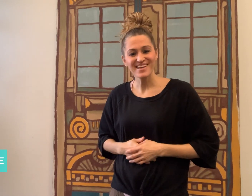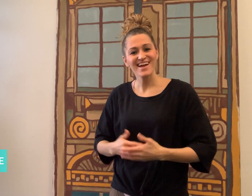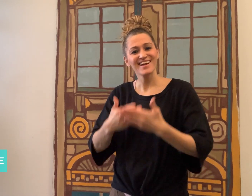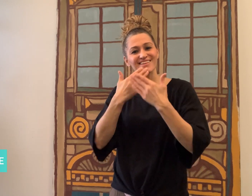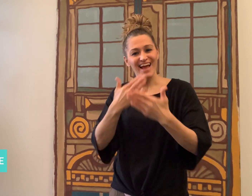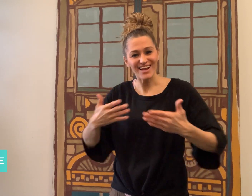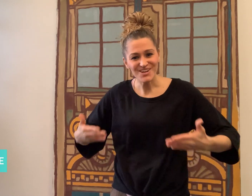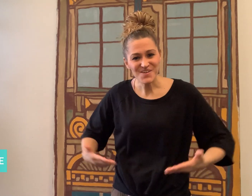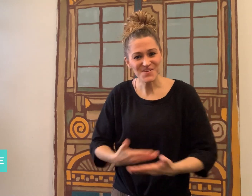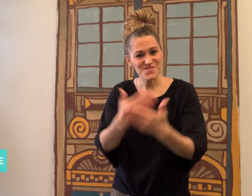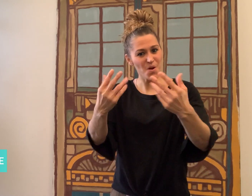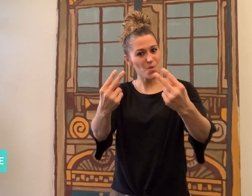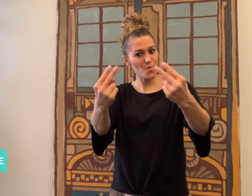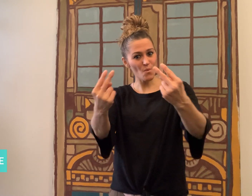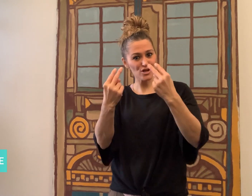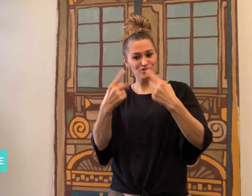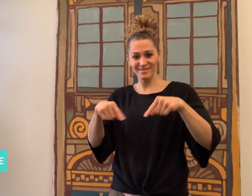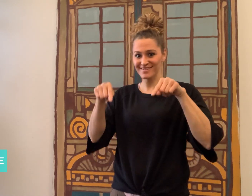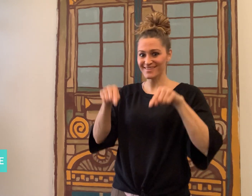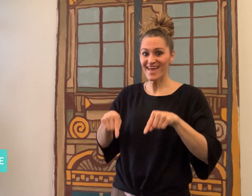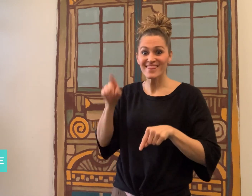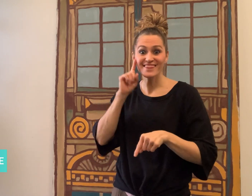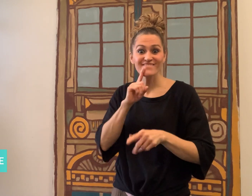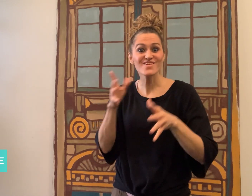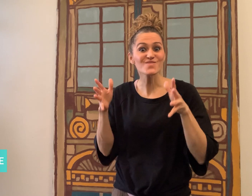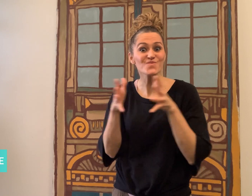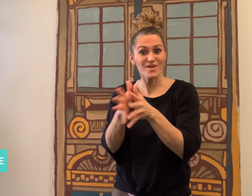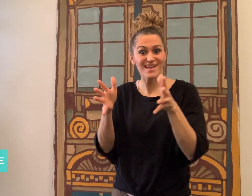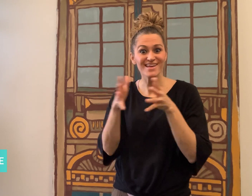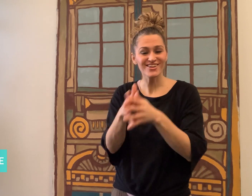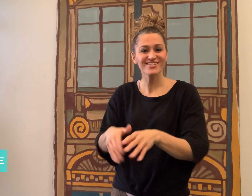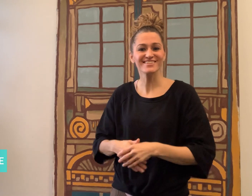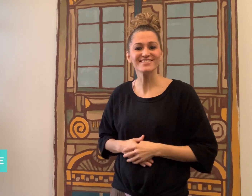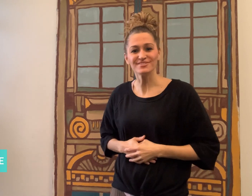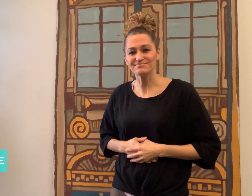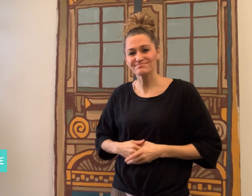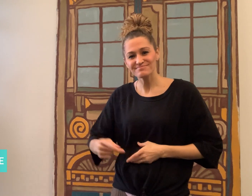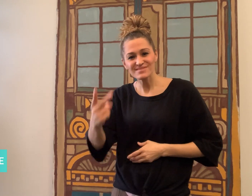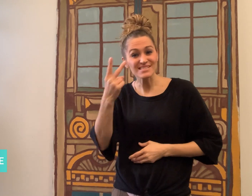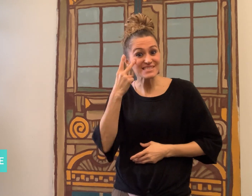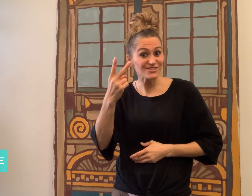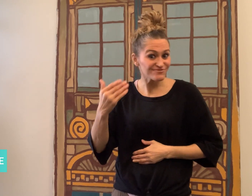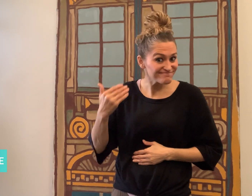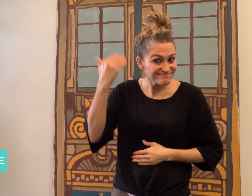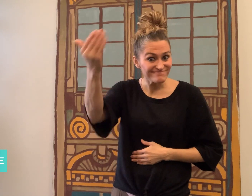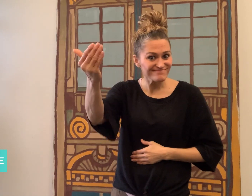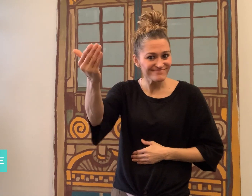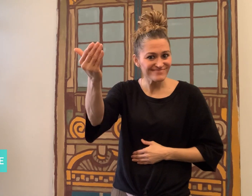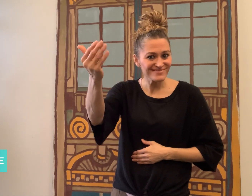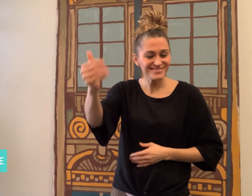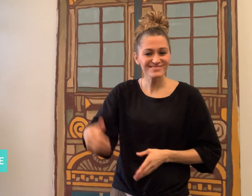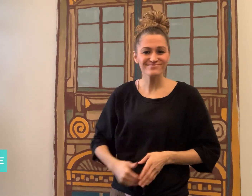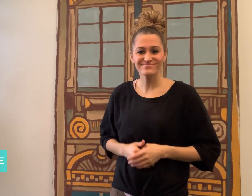Thank you for watching DeafWire! See you!